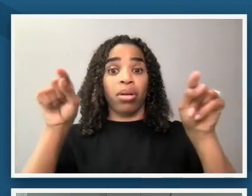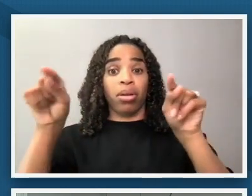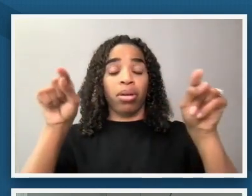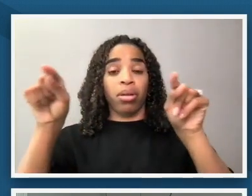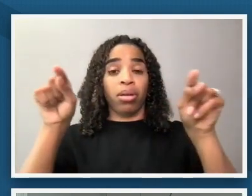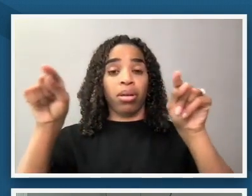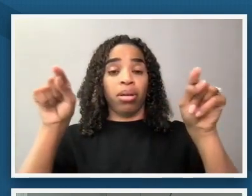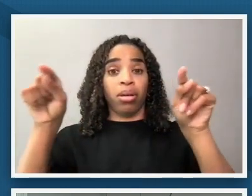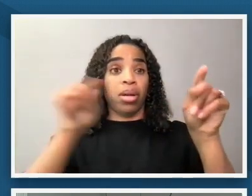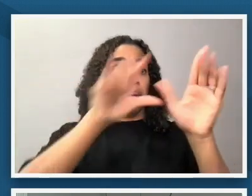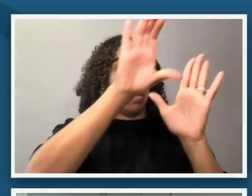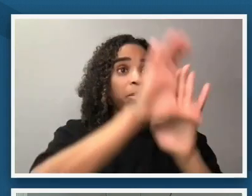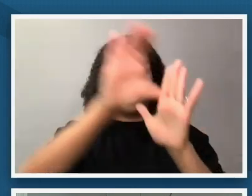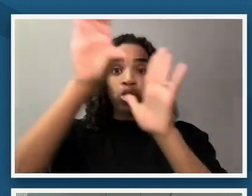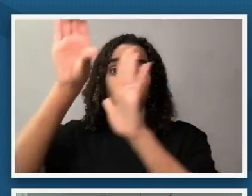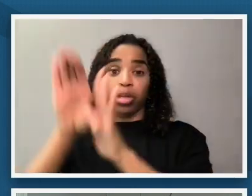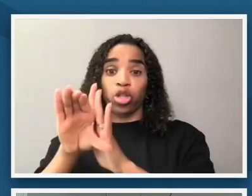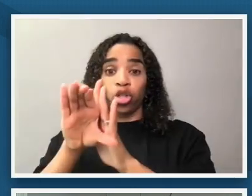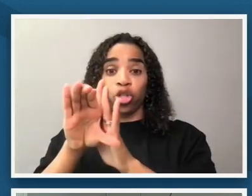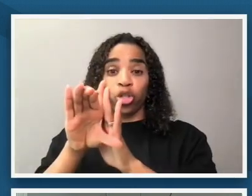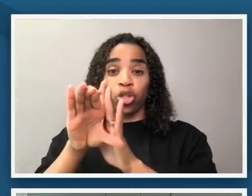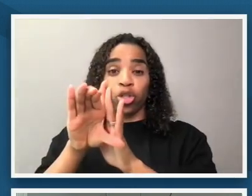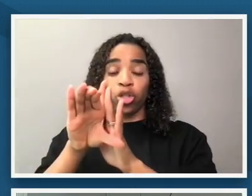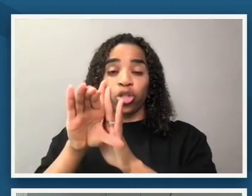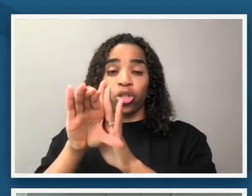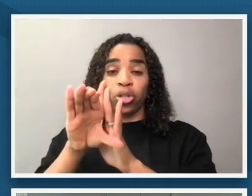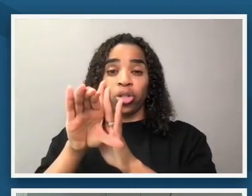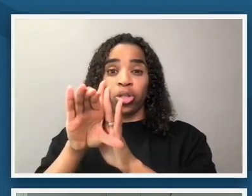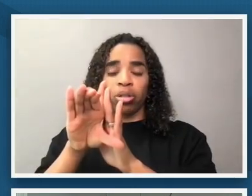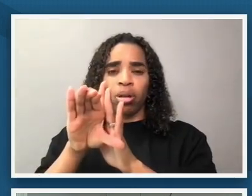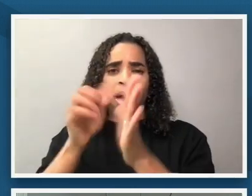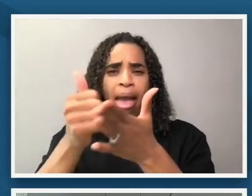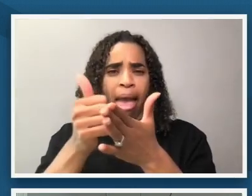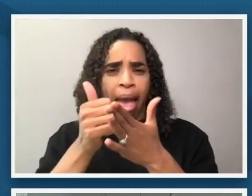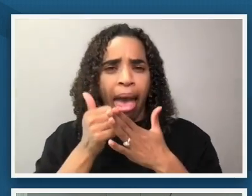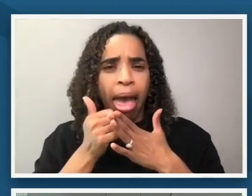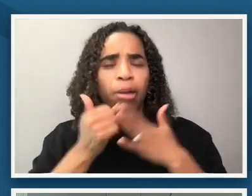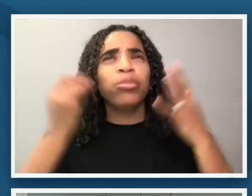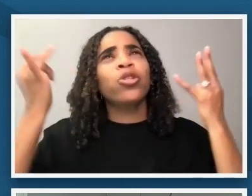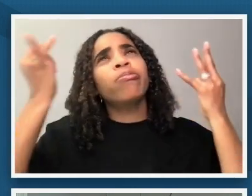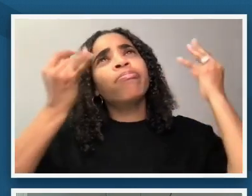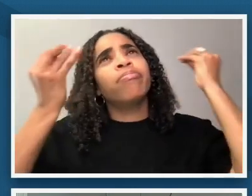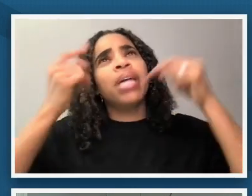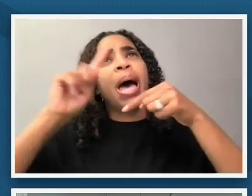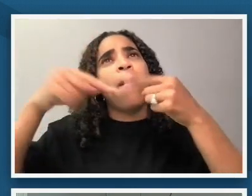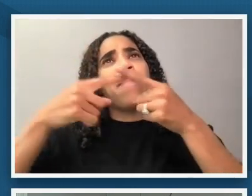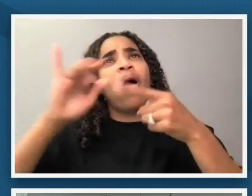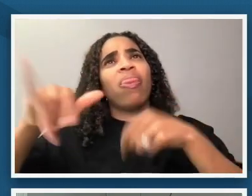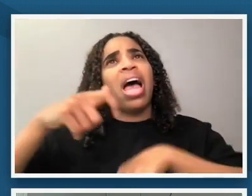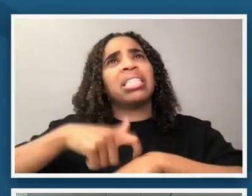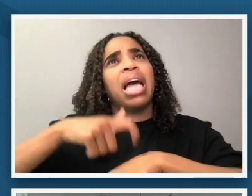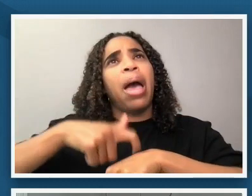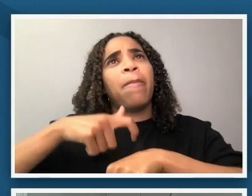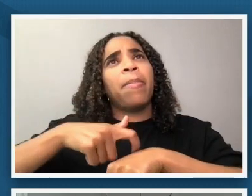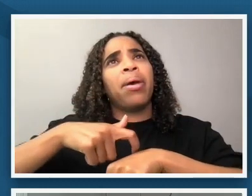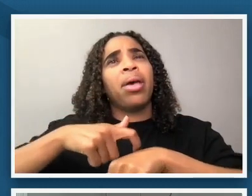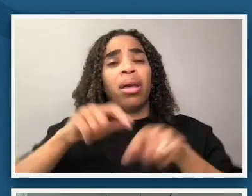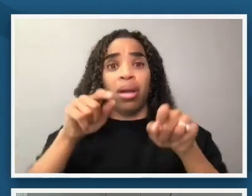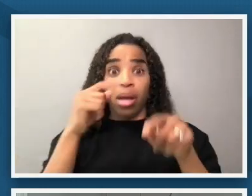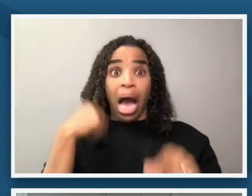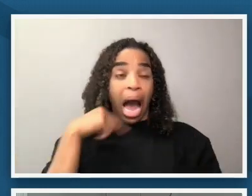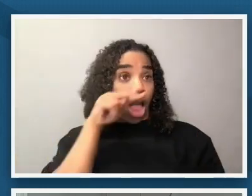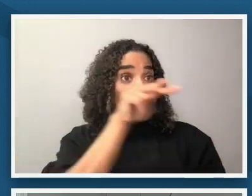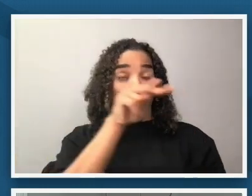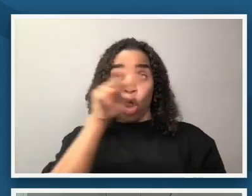these two images extend your thinking